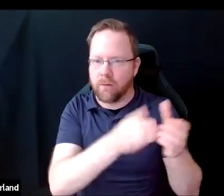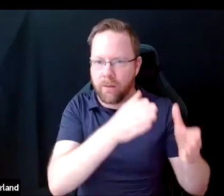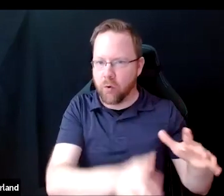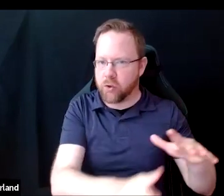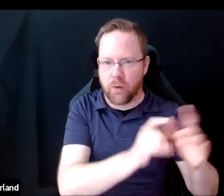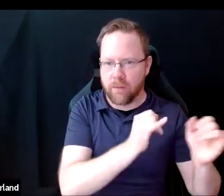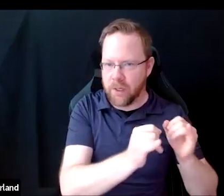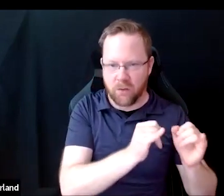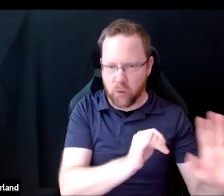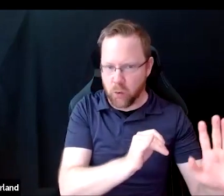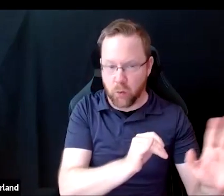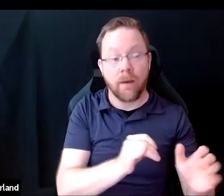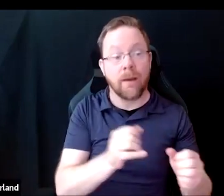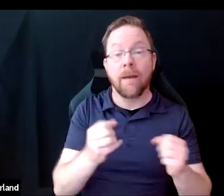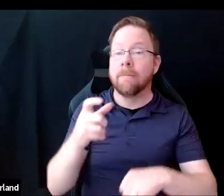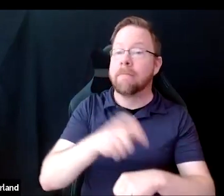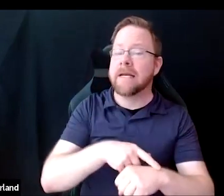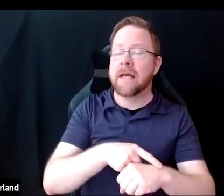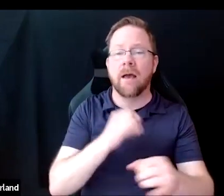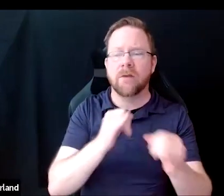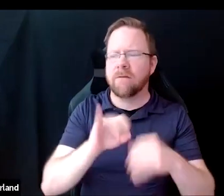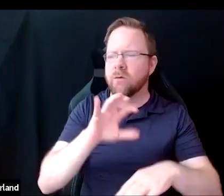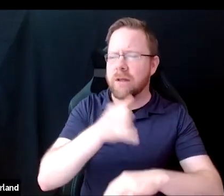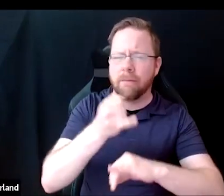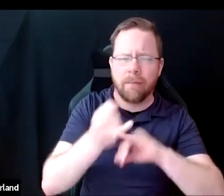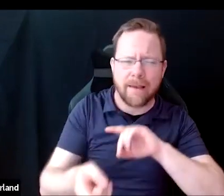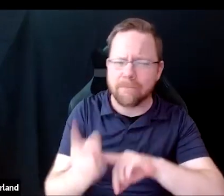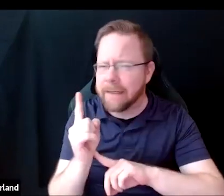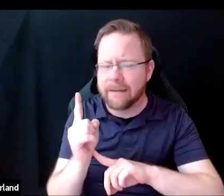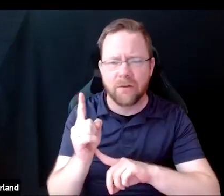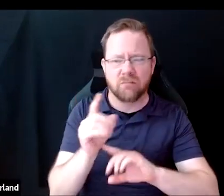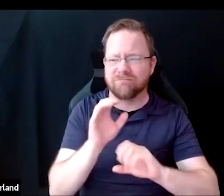at the last minute, so there's not adequate time to arrange the necessary accommodations.